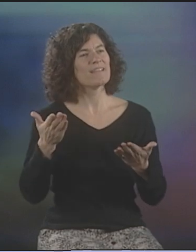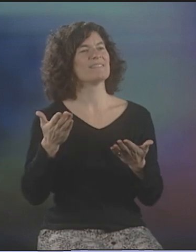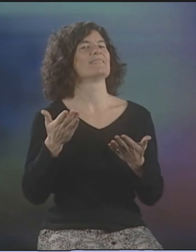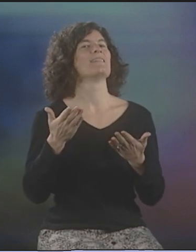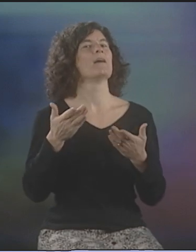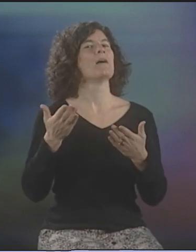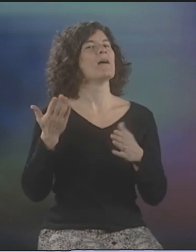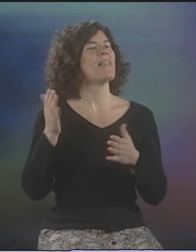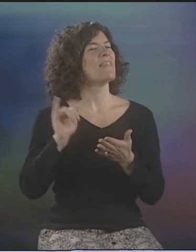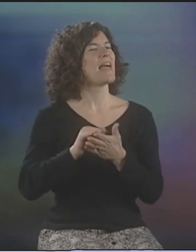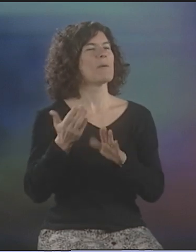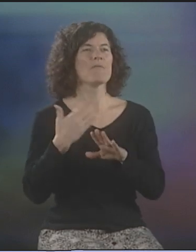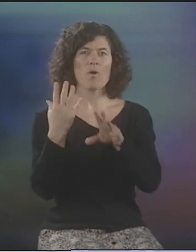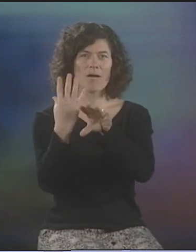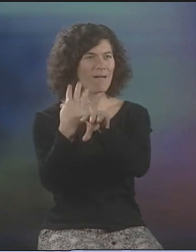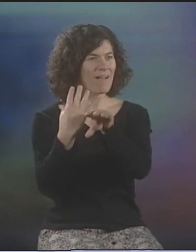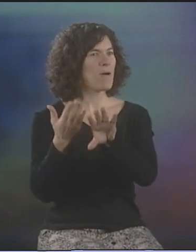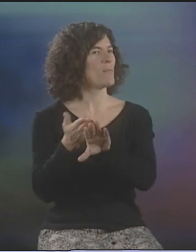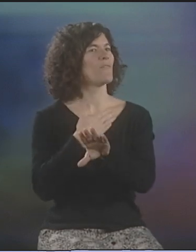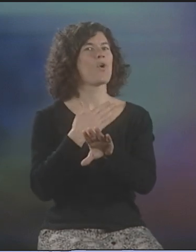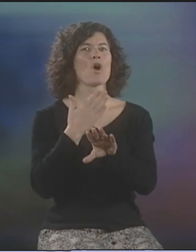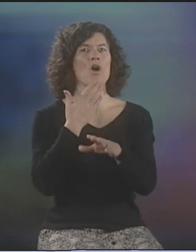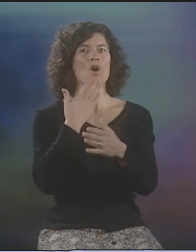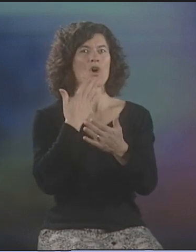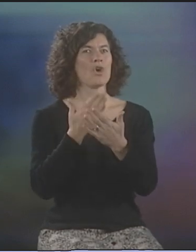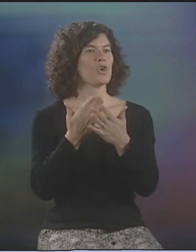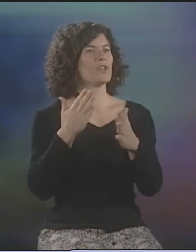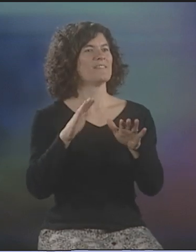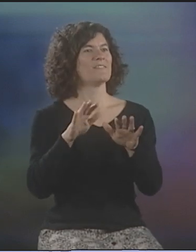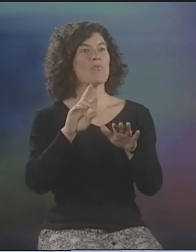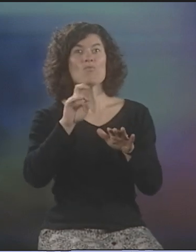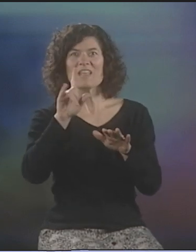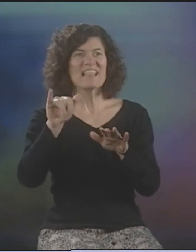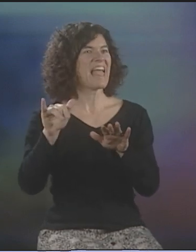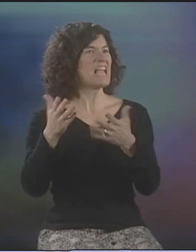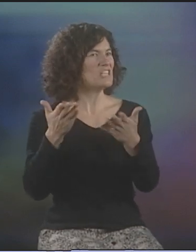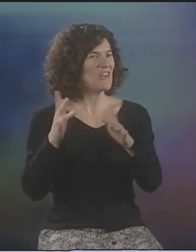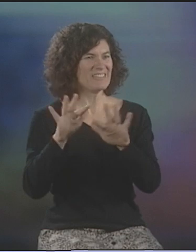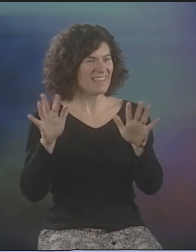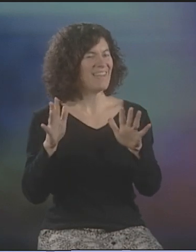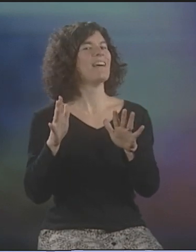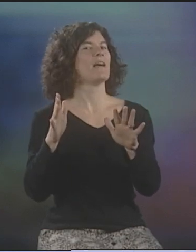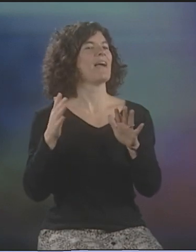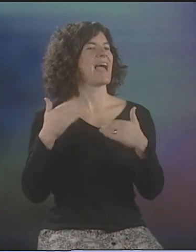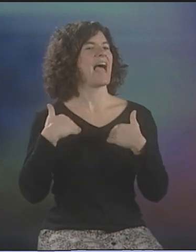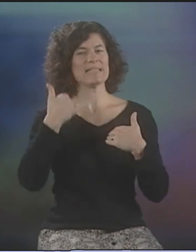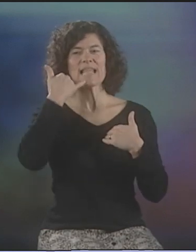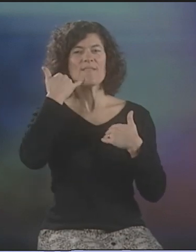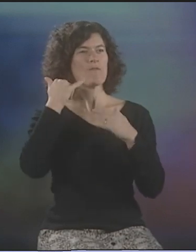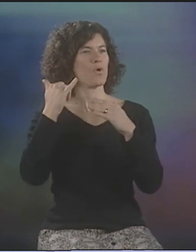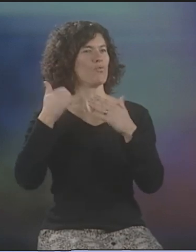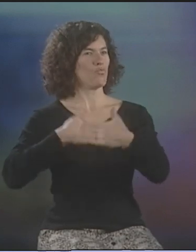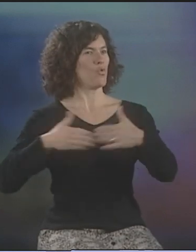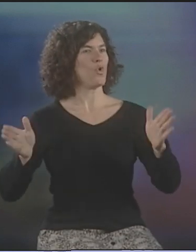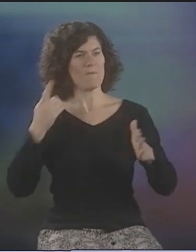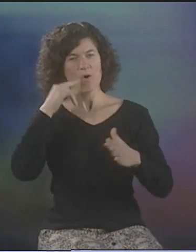THAT WAS BEFORE VRS, BEFORE THE RELAY SERVICES THAT WERE OFFERED. THERE WAS A SPECIAL ROOM ON CAMPUS THAT WAS SPECIFICALLY